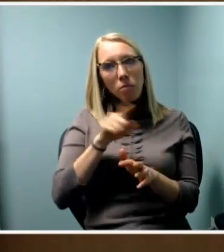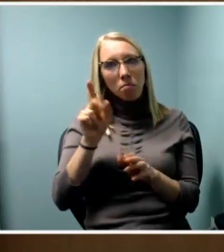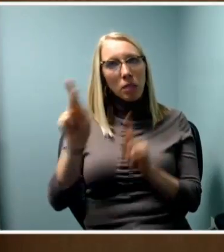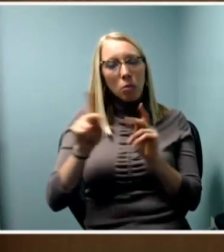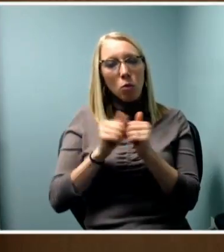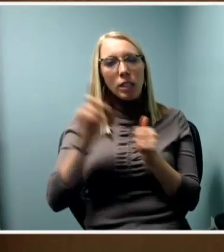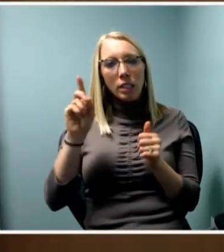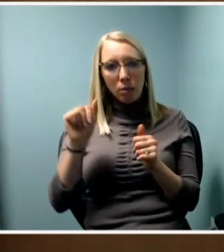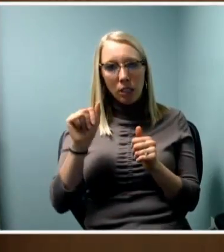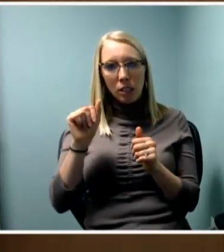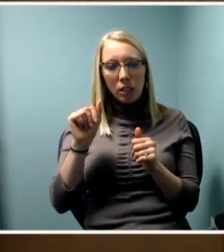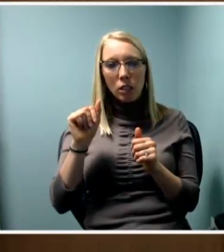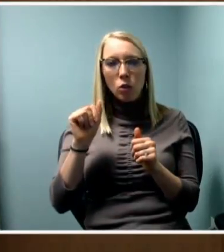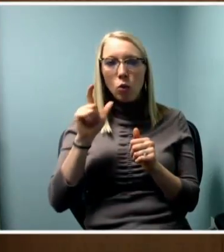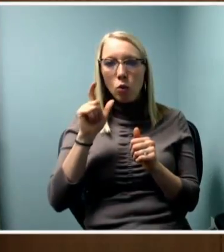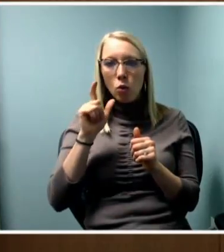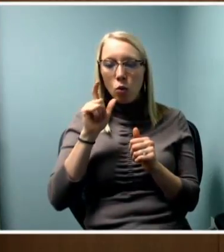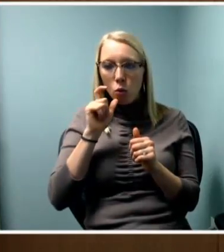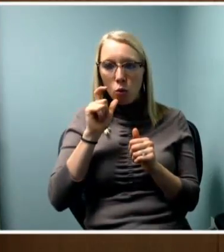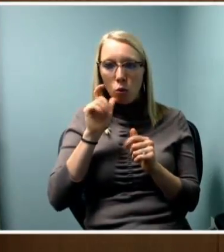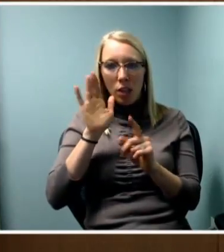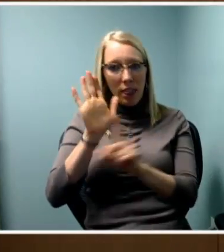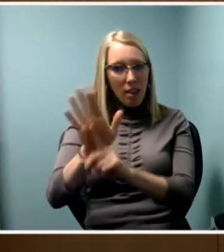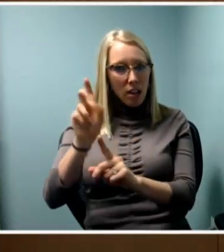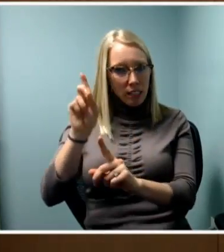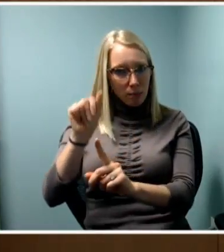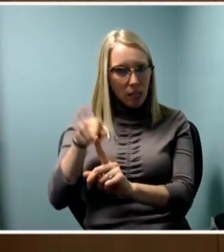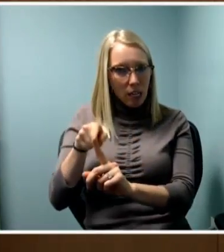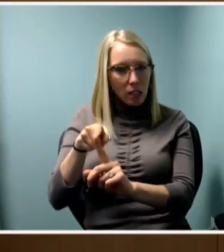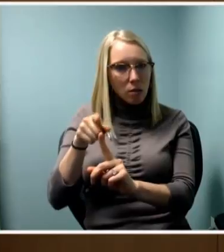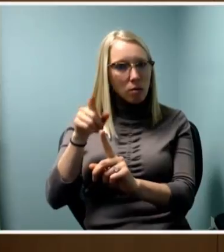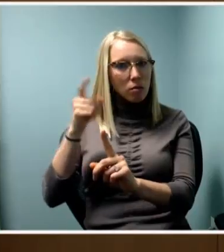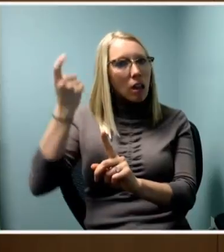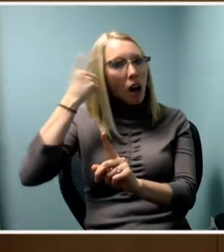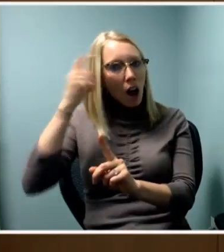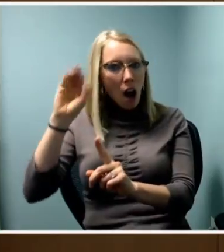their disability is on the cognitive and the developmental spectrum